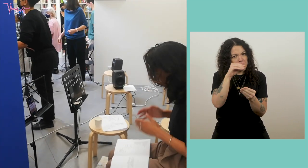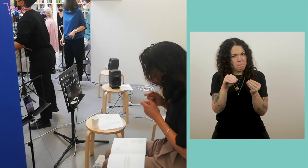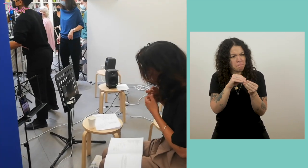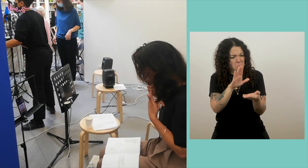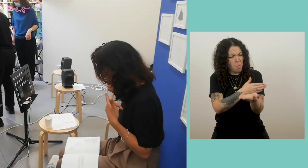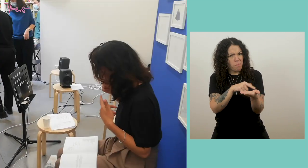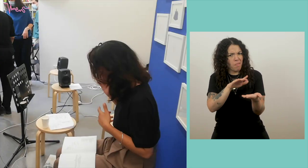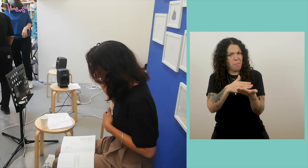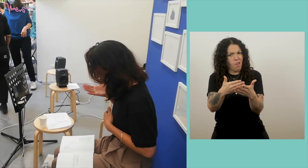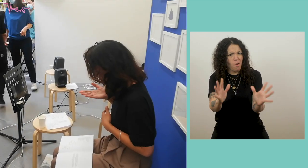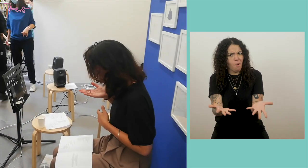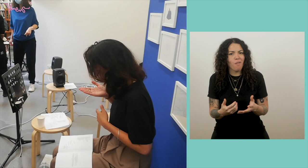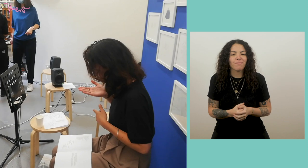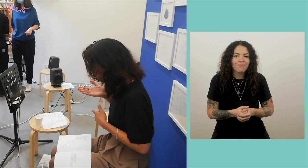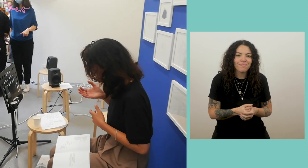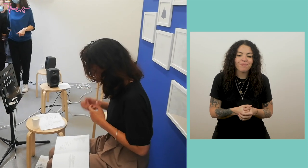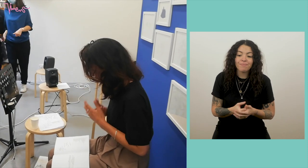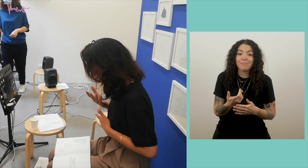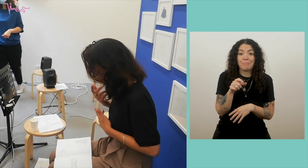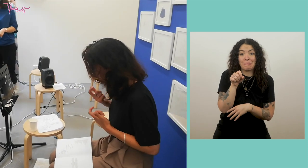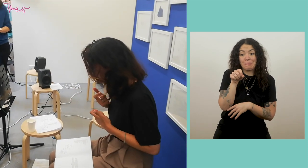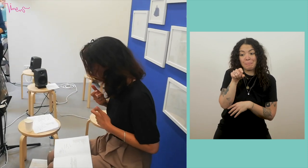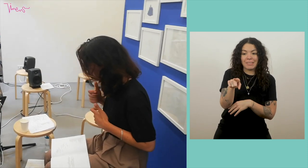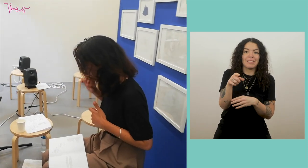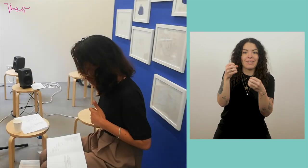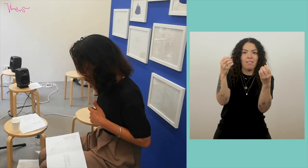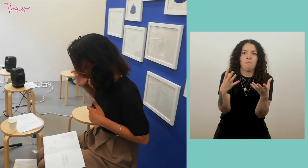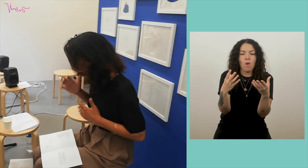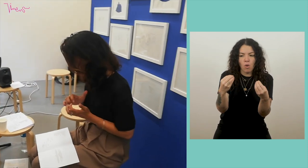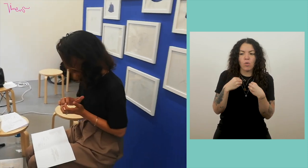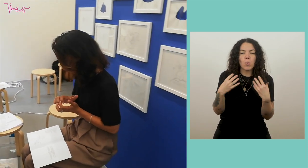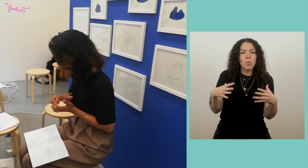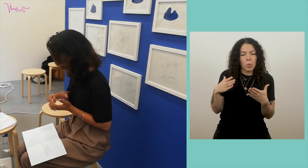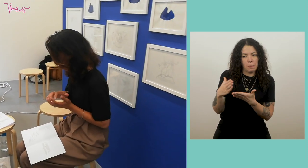how is an interpretation of a poem prepared? This type of intervention still requires a lot of preparation.